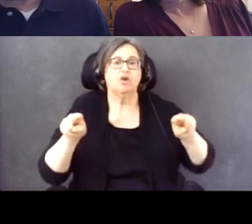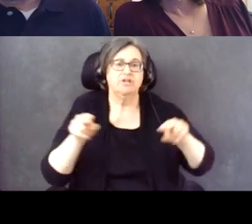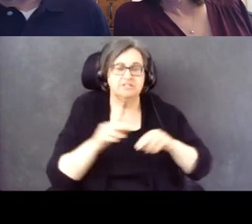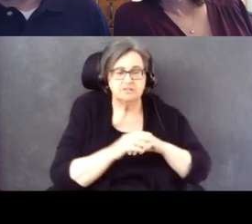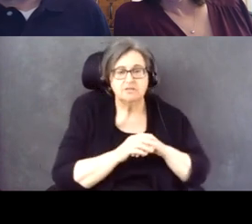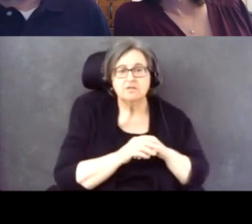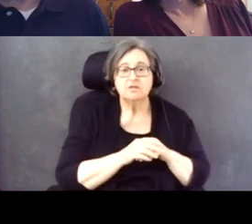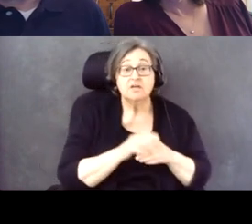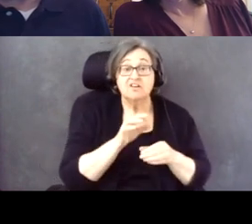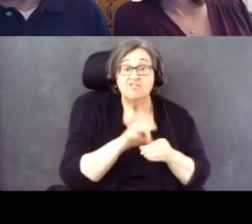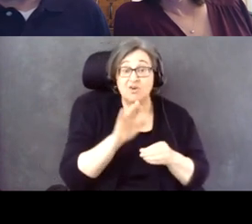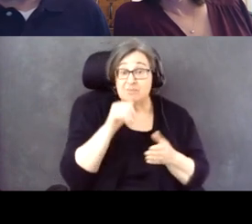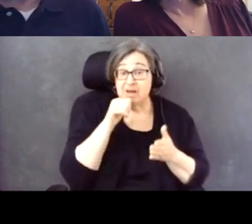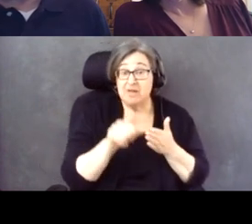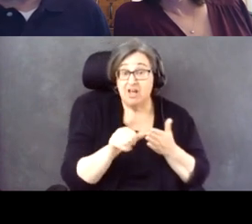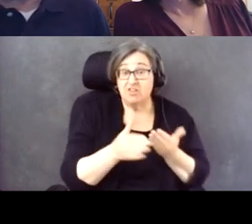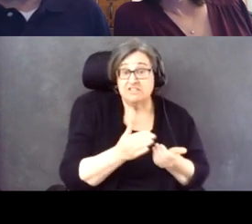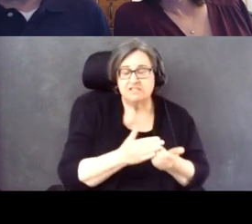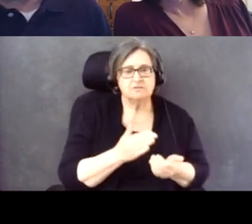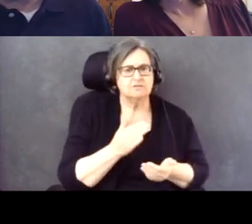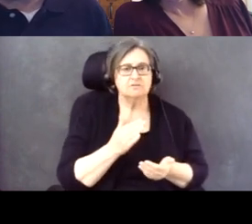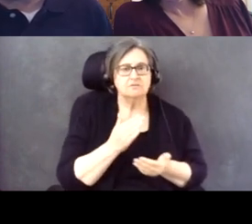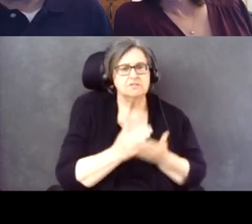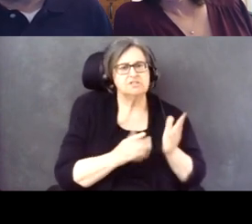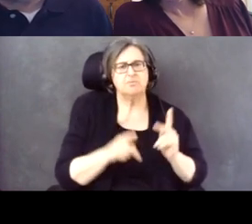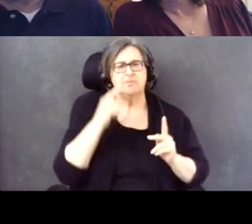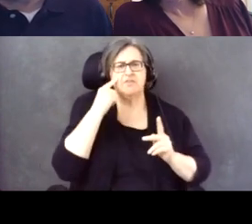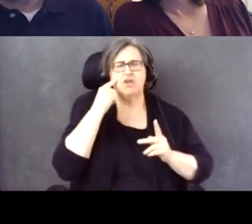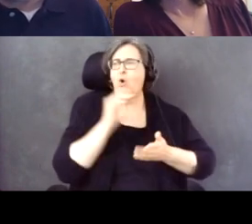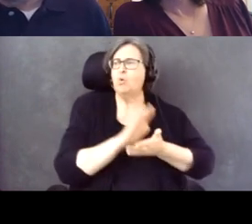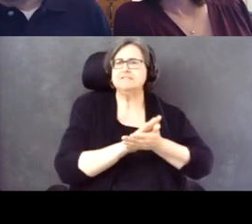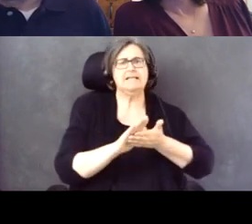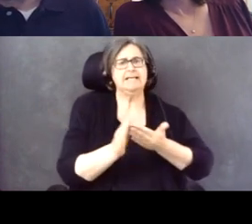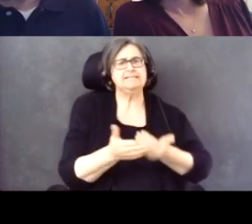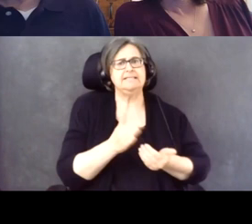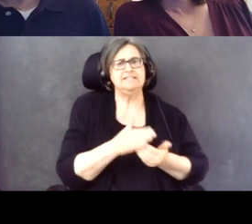Sometimes people think, oh that's going to make it nice and easy.